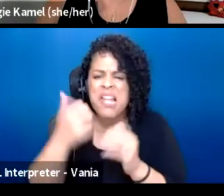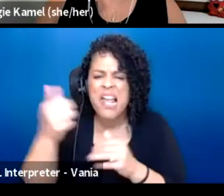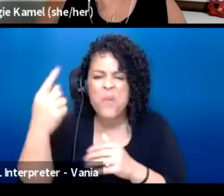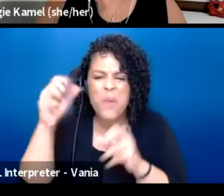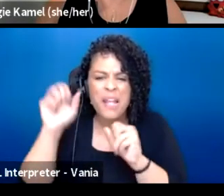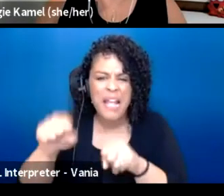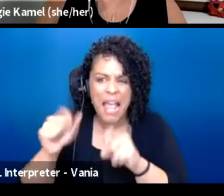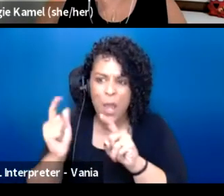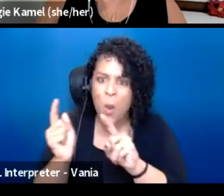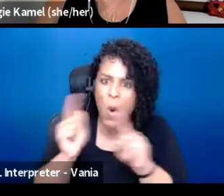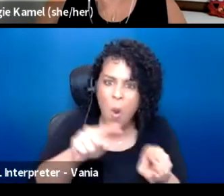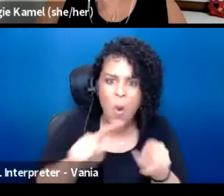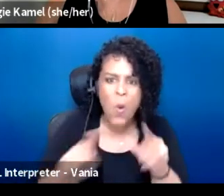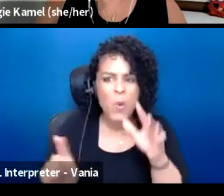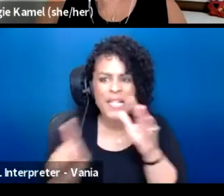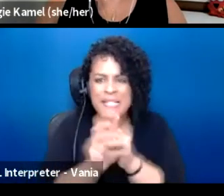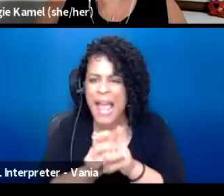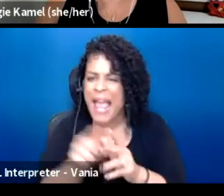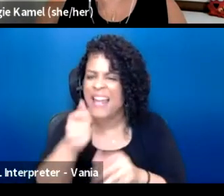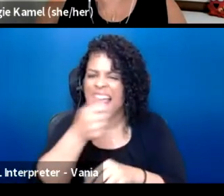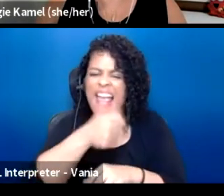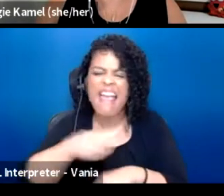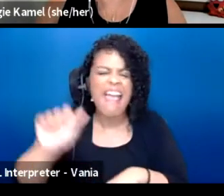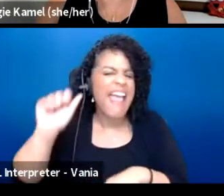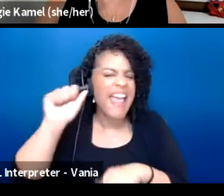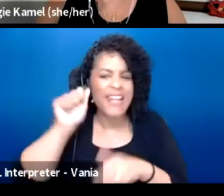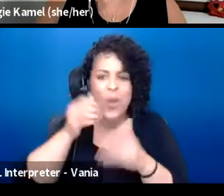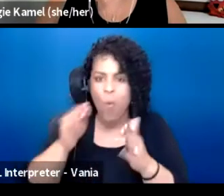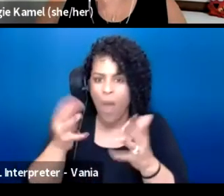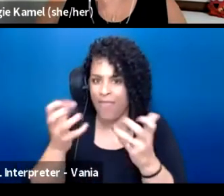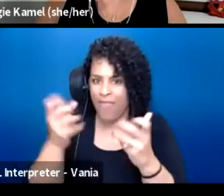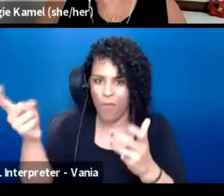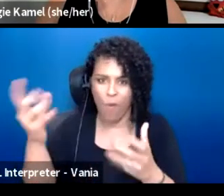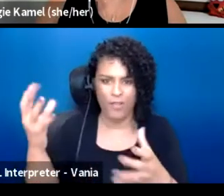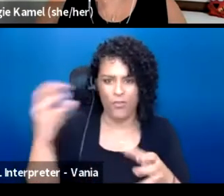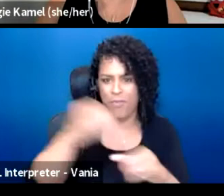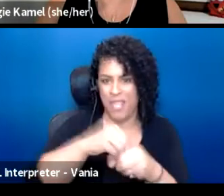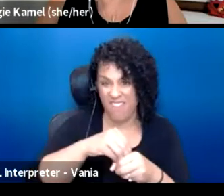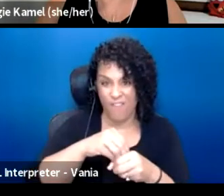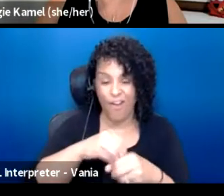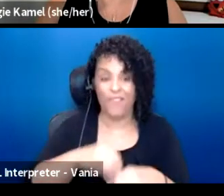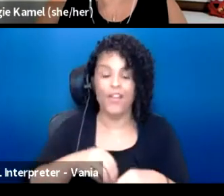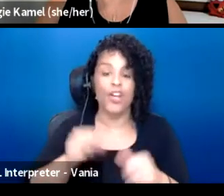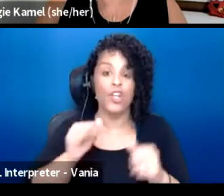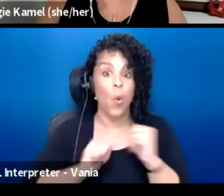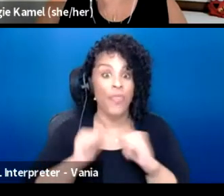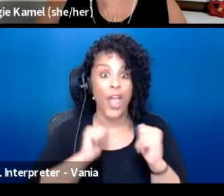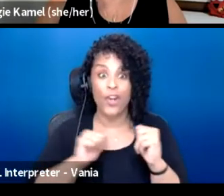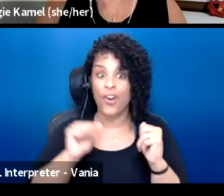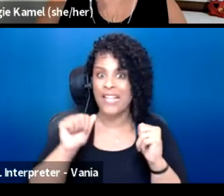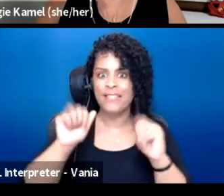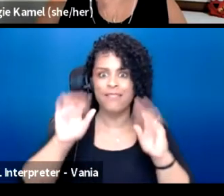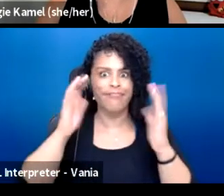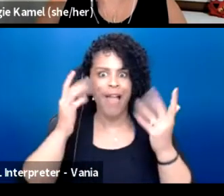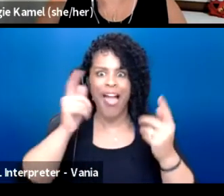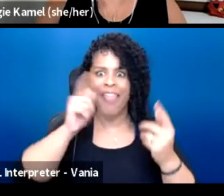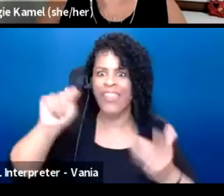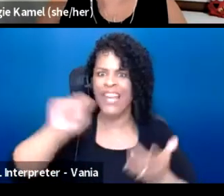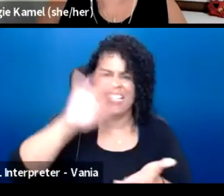in any way that they want to engage. So that theater becomes the center of civic life,